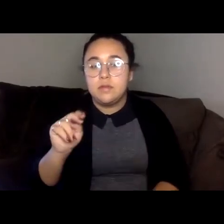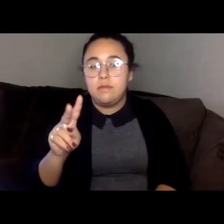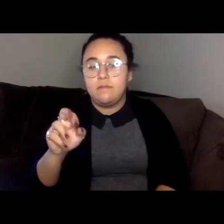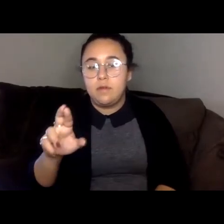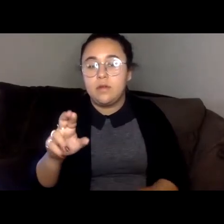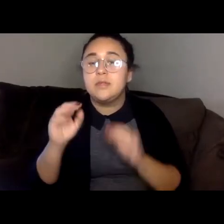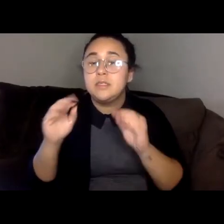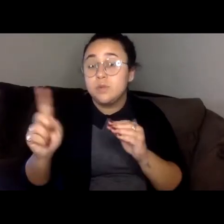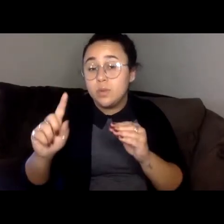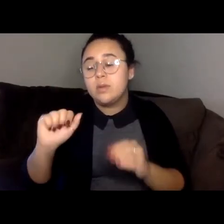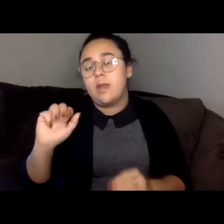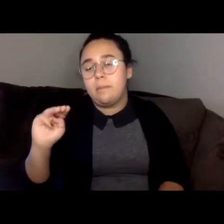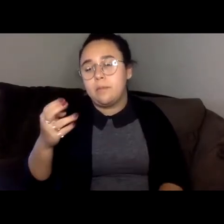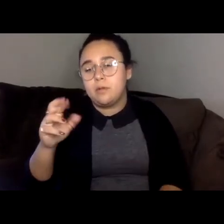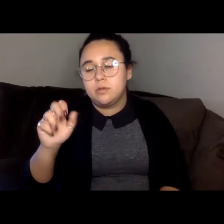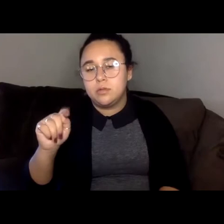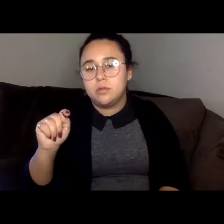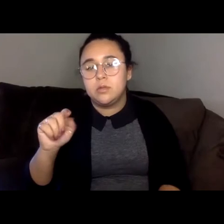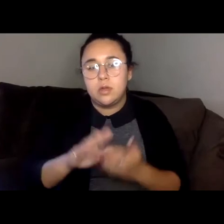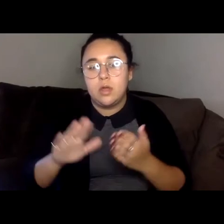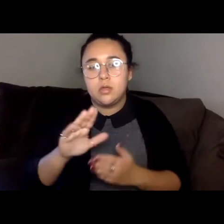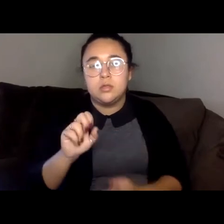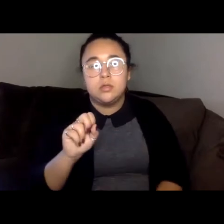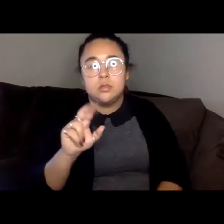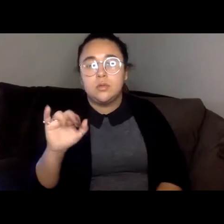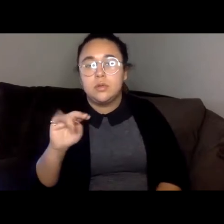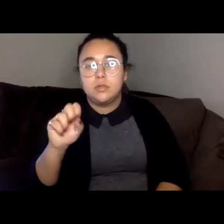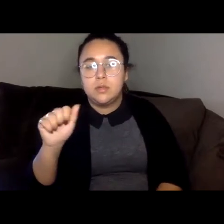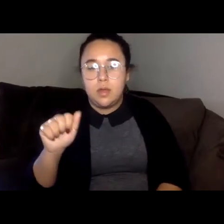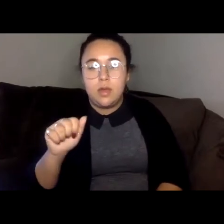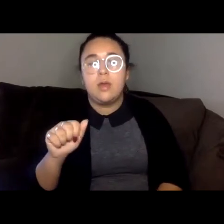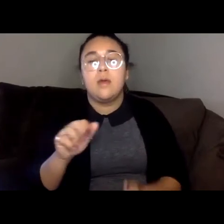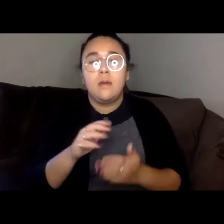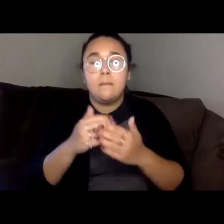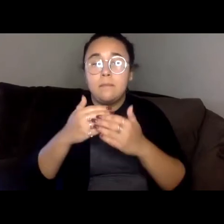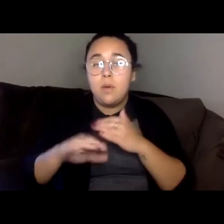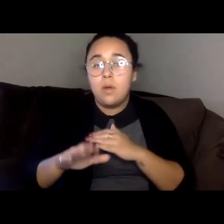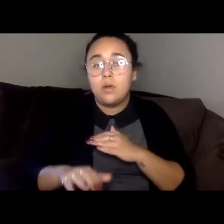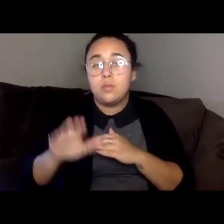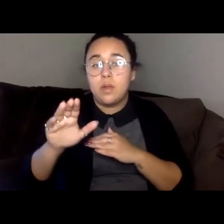SUNY so Manning was born and raised in Bangkok by Thai and American parents.